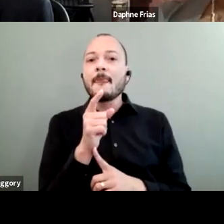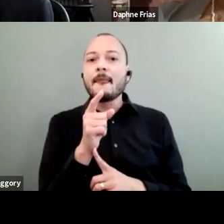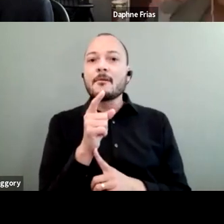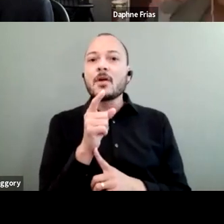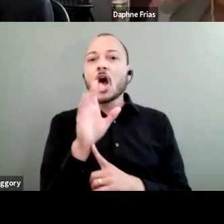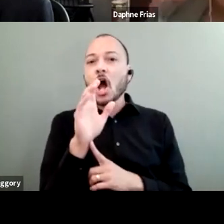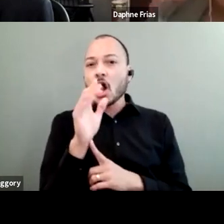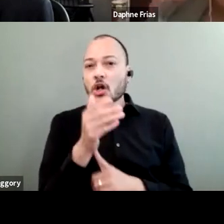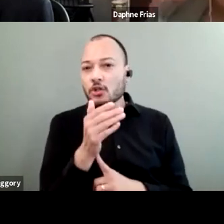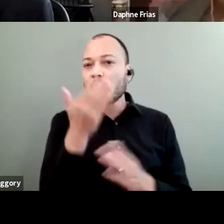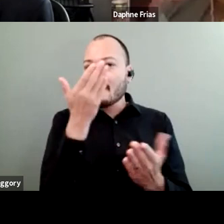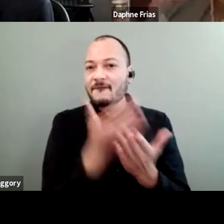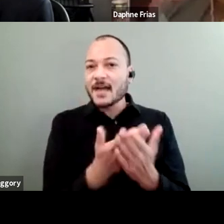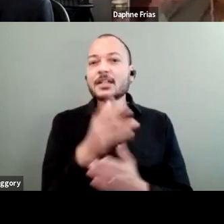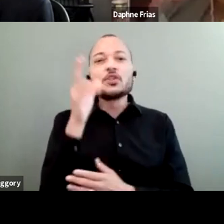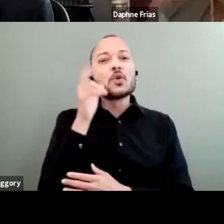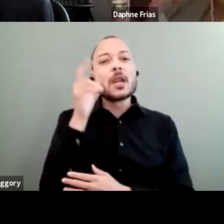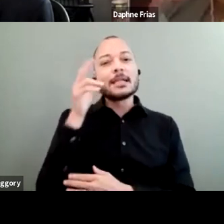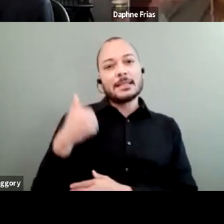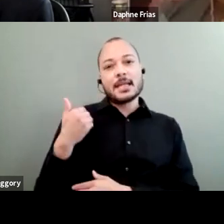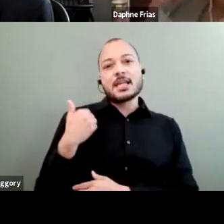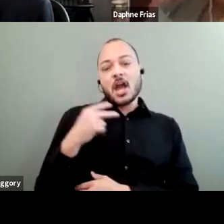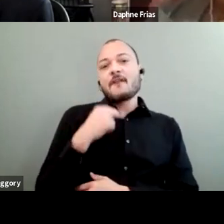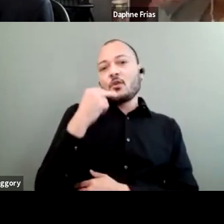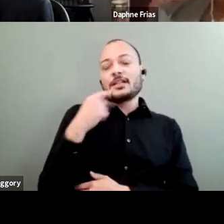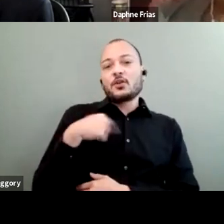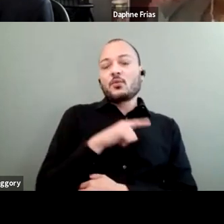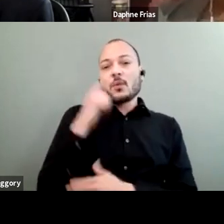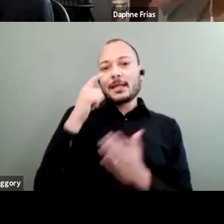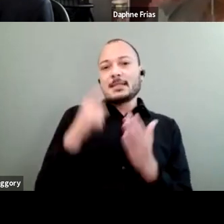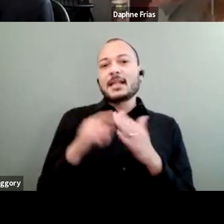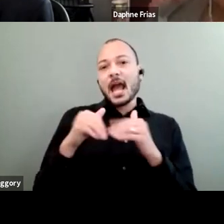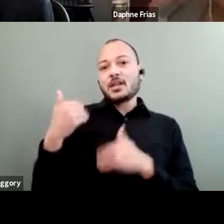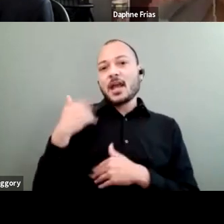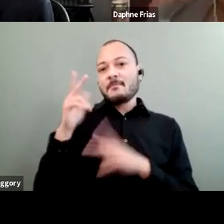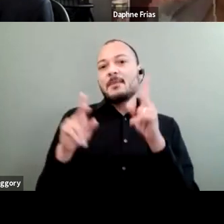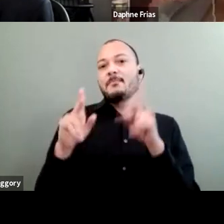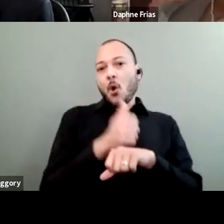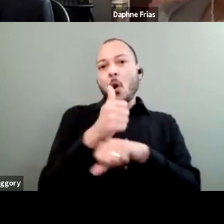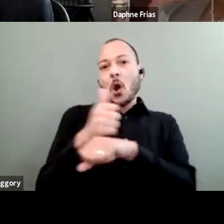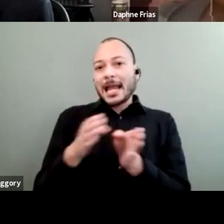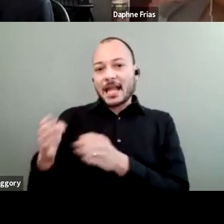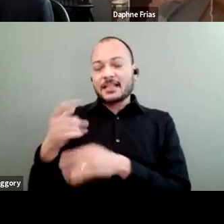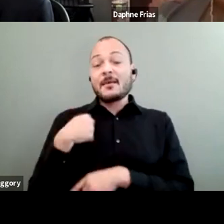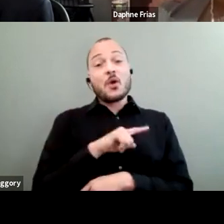to listen to young voices, because we've seen how young people are organizing, but we're here to stay and we're not going anywhere.